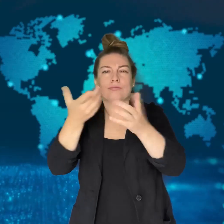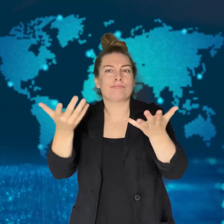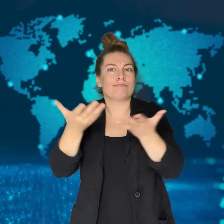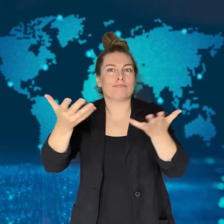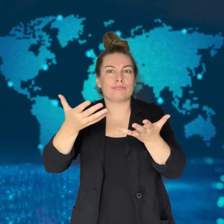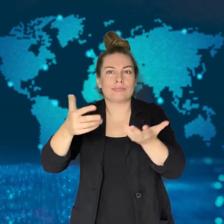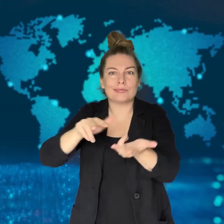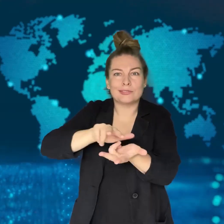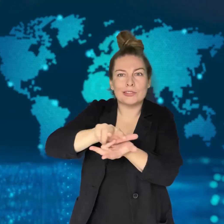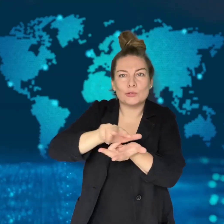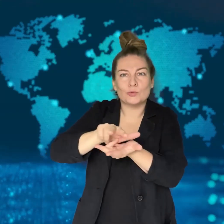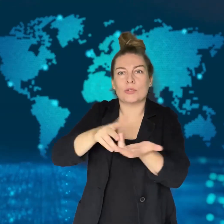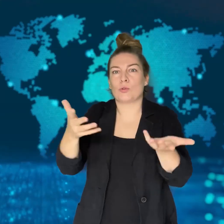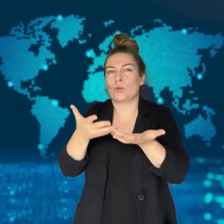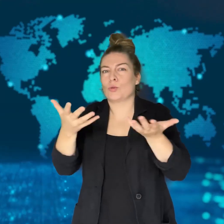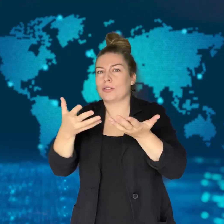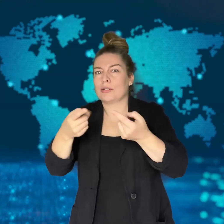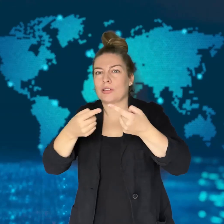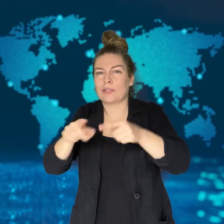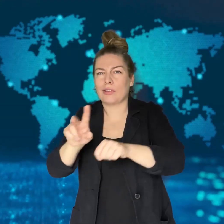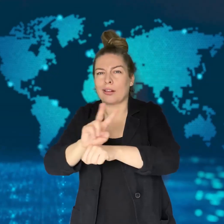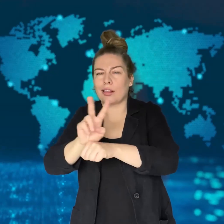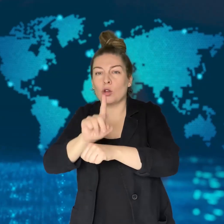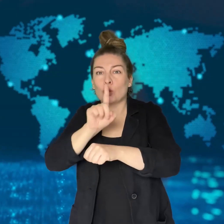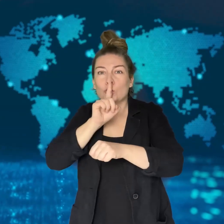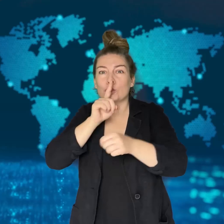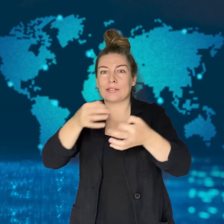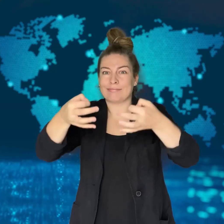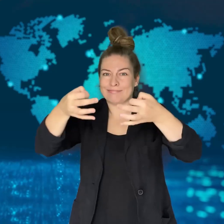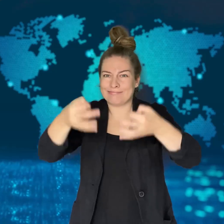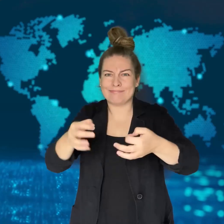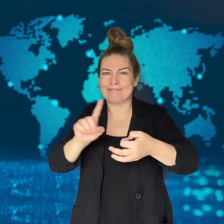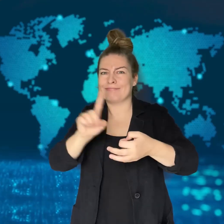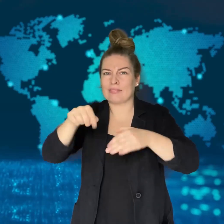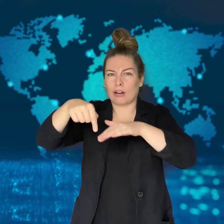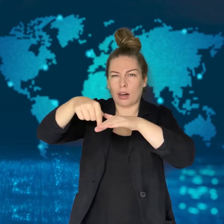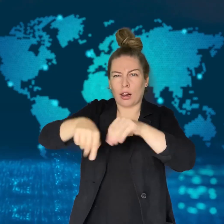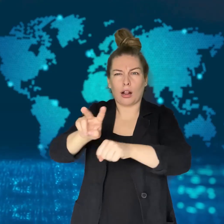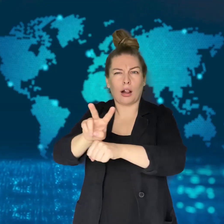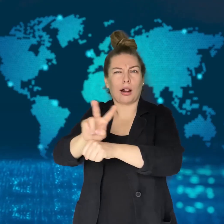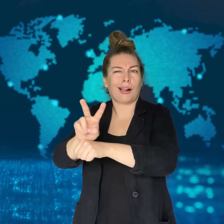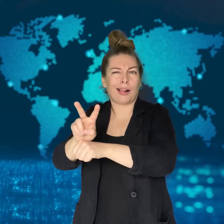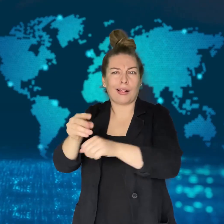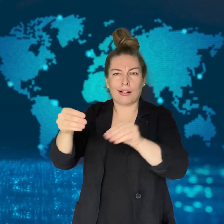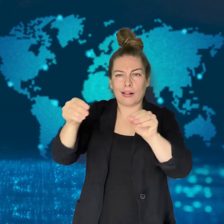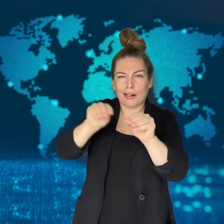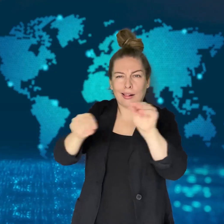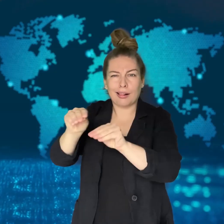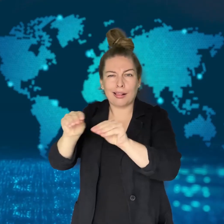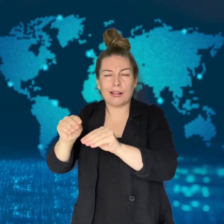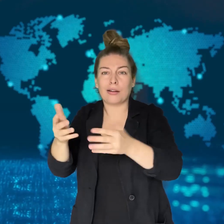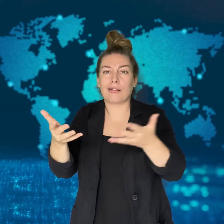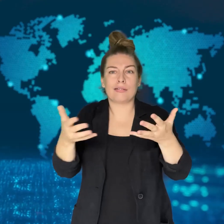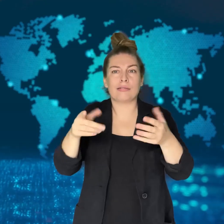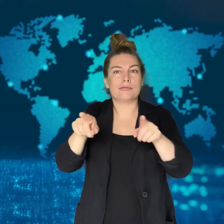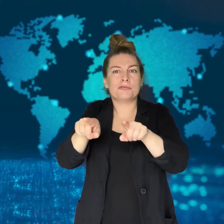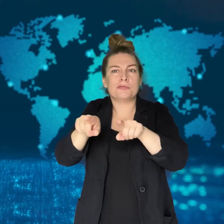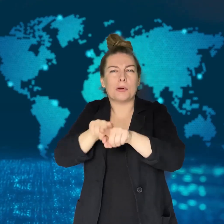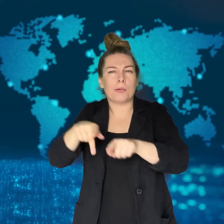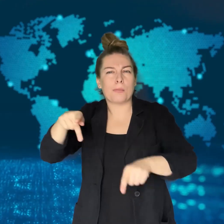and illegal deep fakes that have been created and shared as porn.